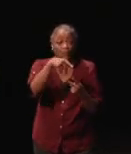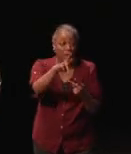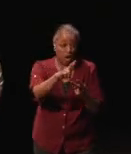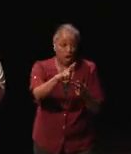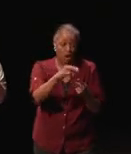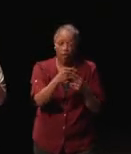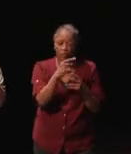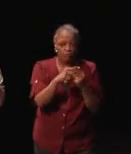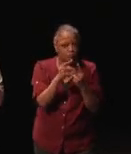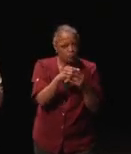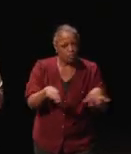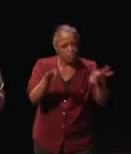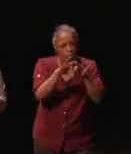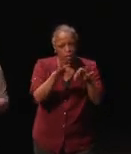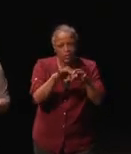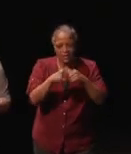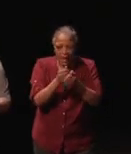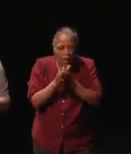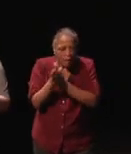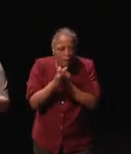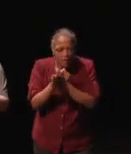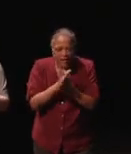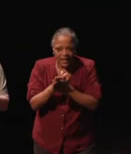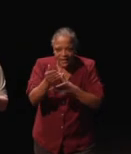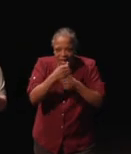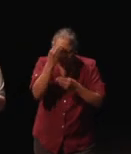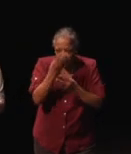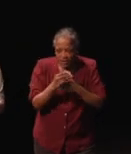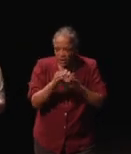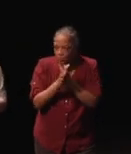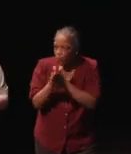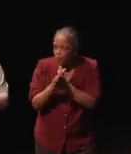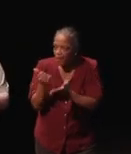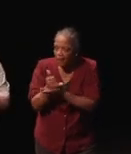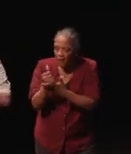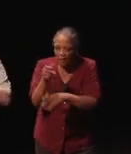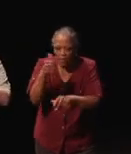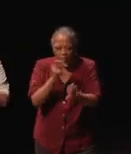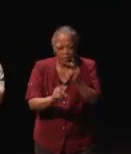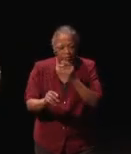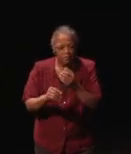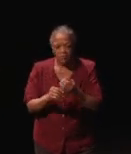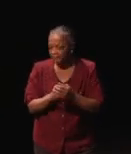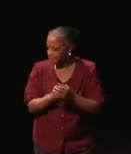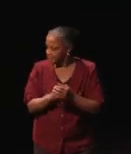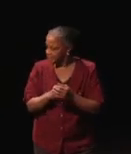That's how I motivate others to try to help. I try to say this is everyone up